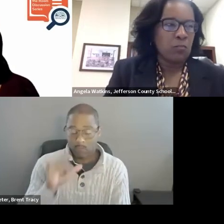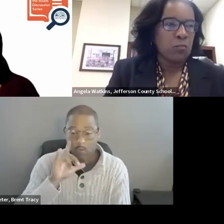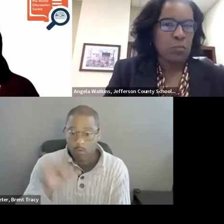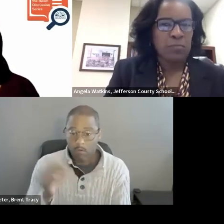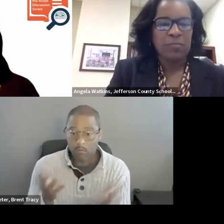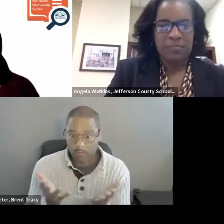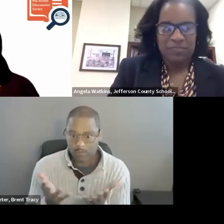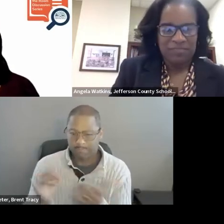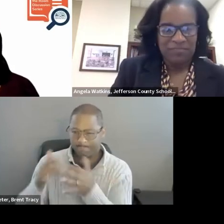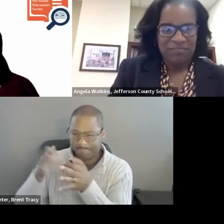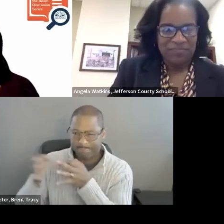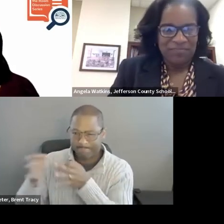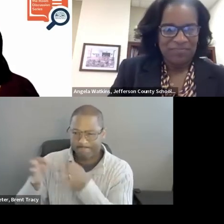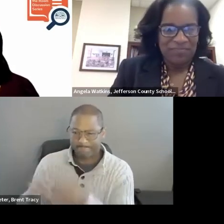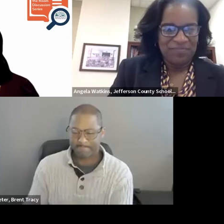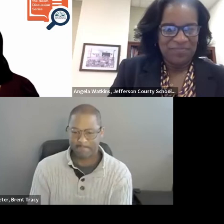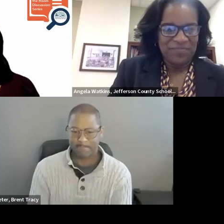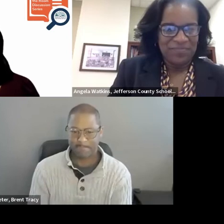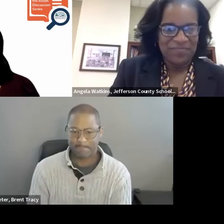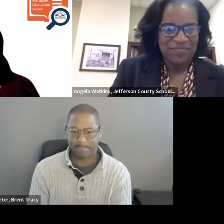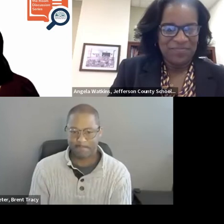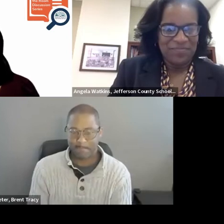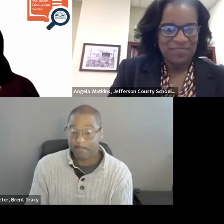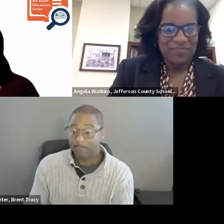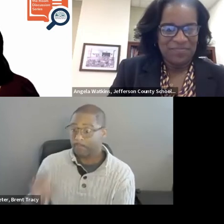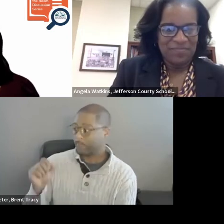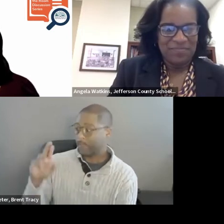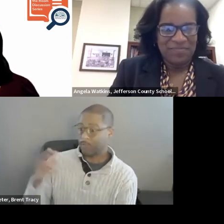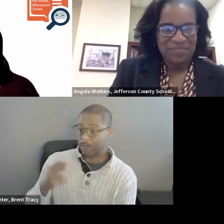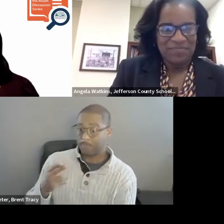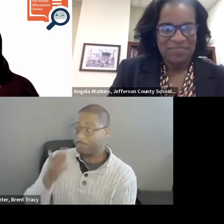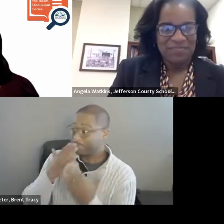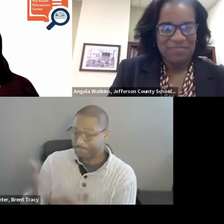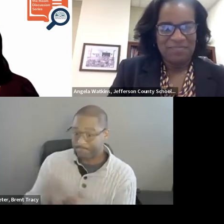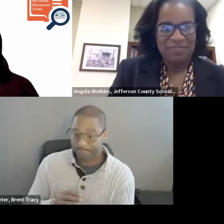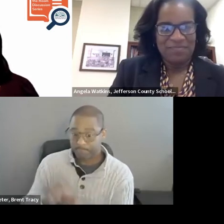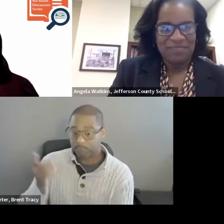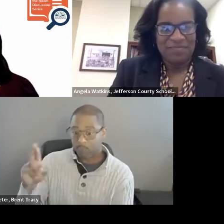Dr. Watkins, I am eager to hear from you. Especially how you are using the coaching